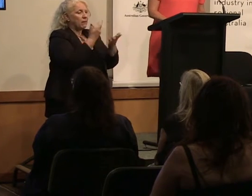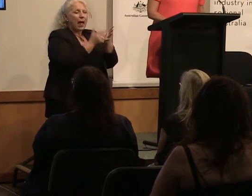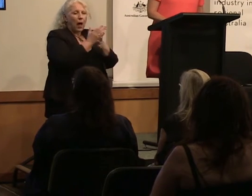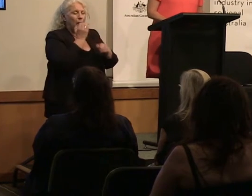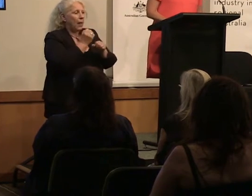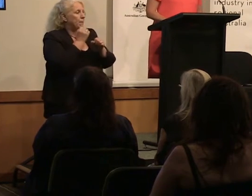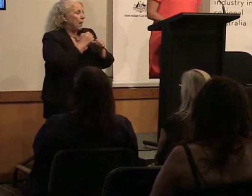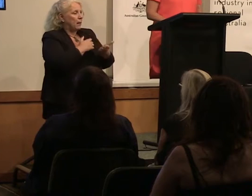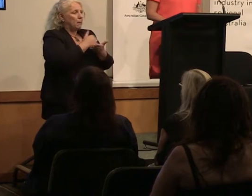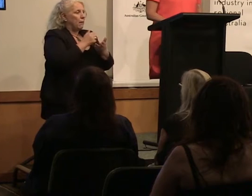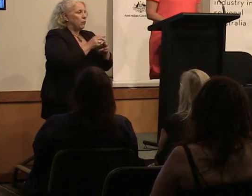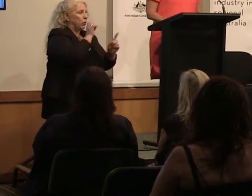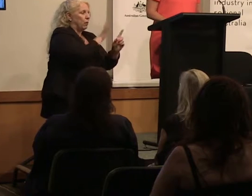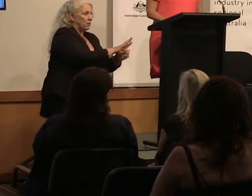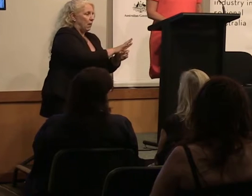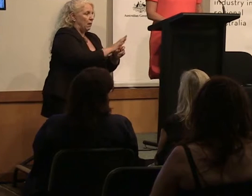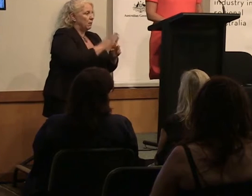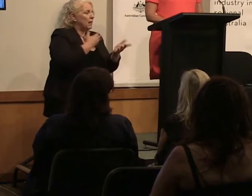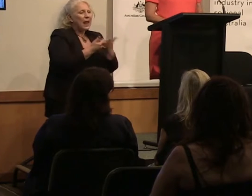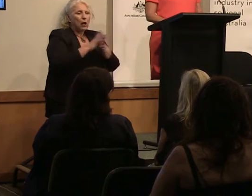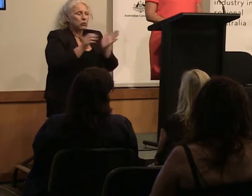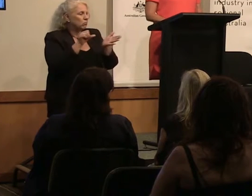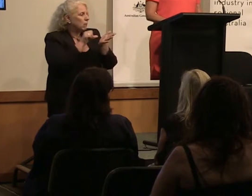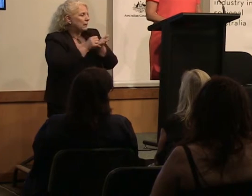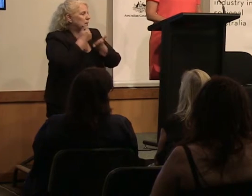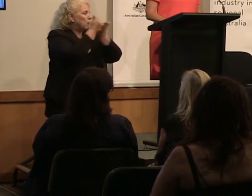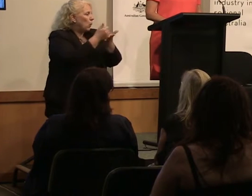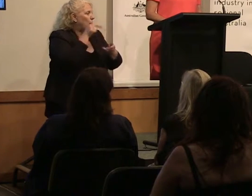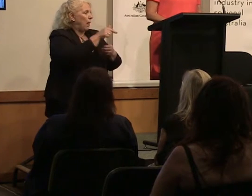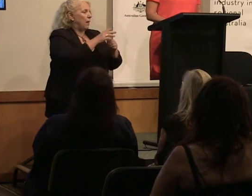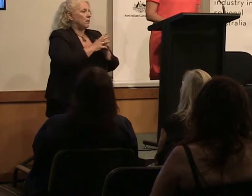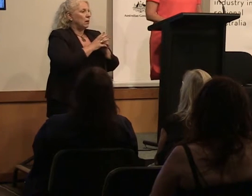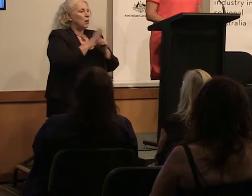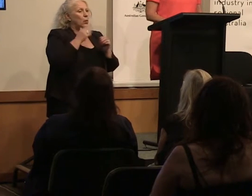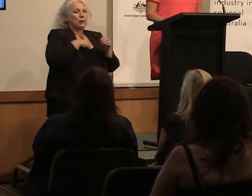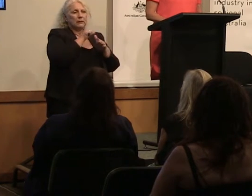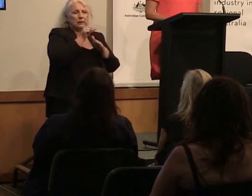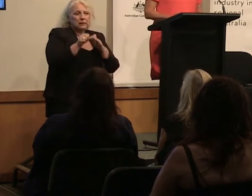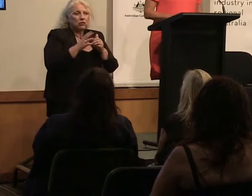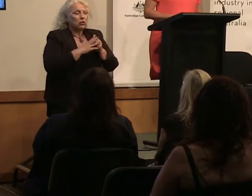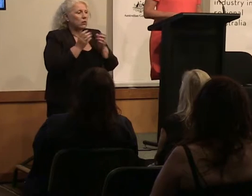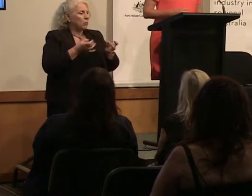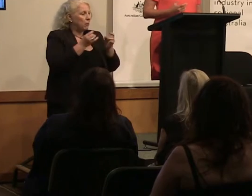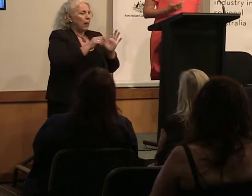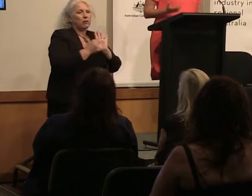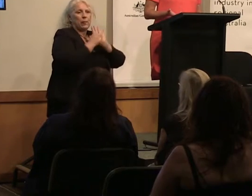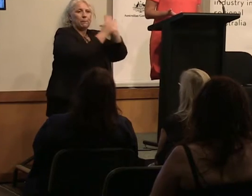more importantly how to monetize it. We included sessions on preparing your pitch and then getting to pitch your